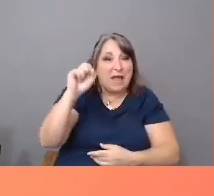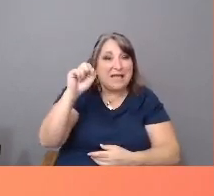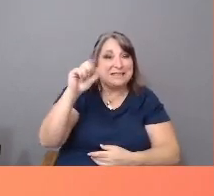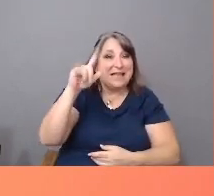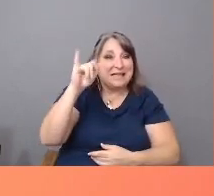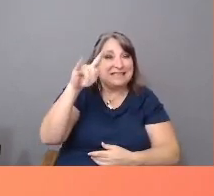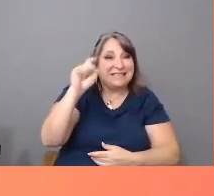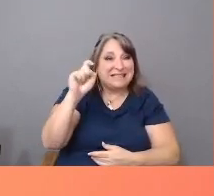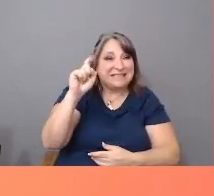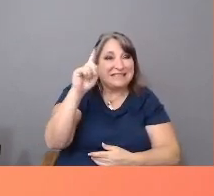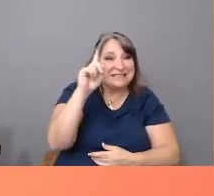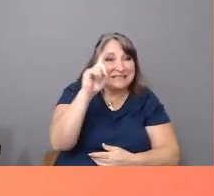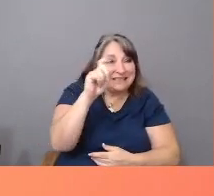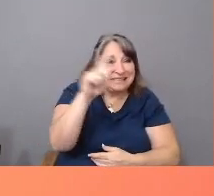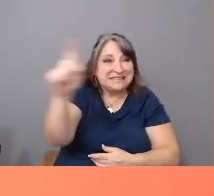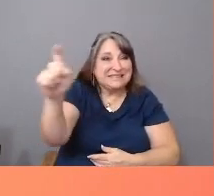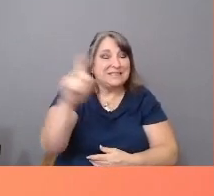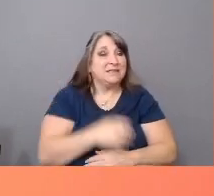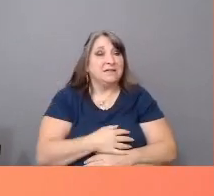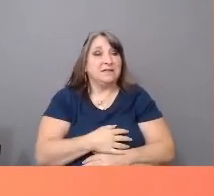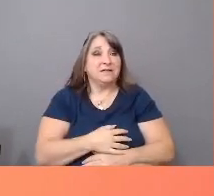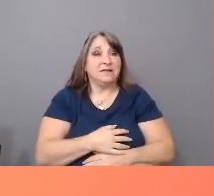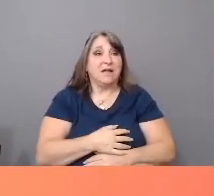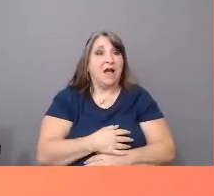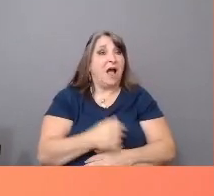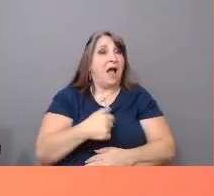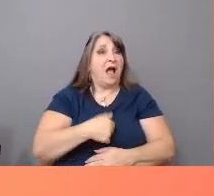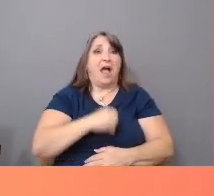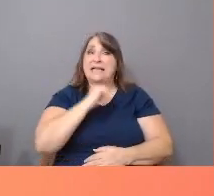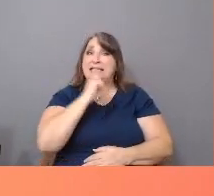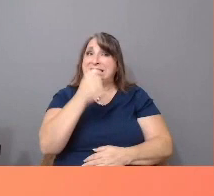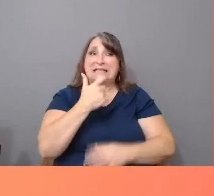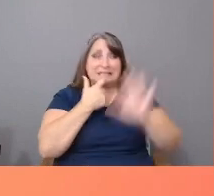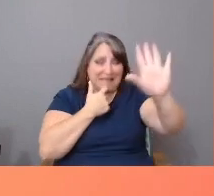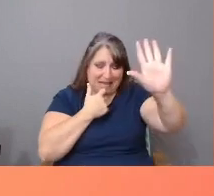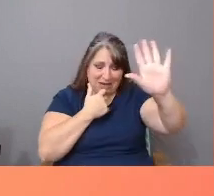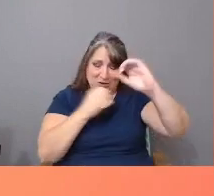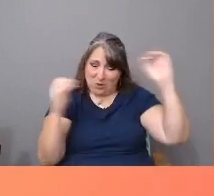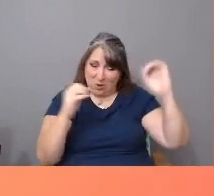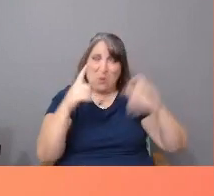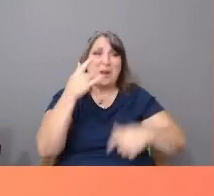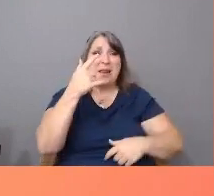I do not mean that no Latin American, Spanish, non-BIPOC Latinx, or even